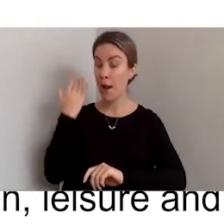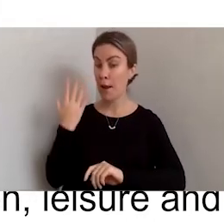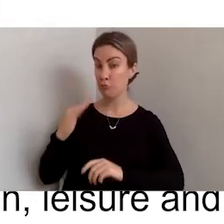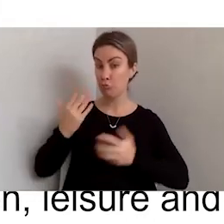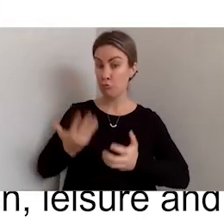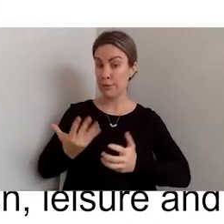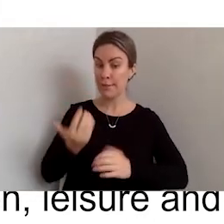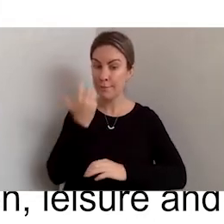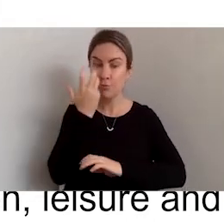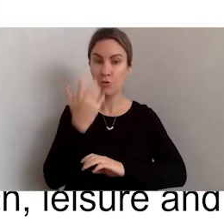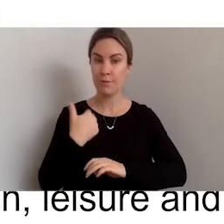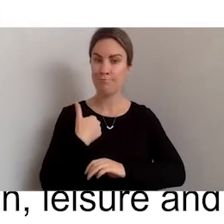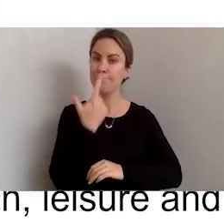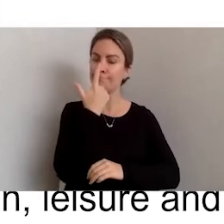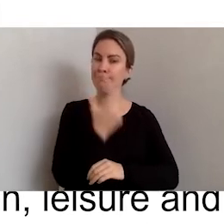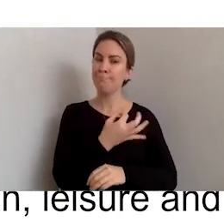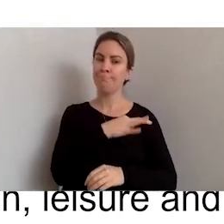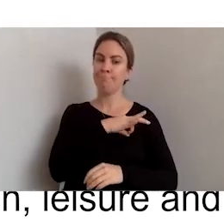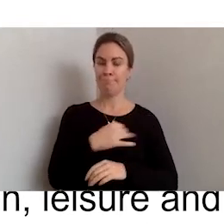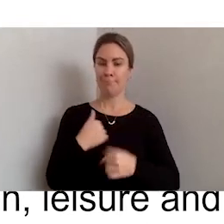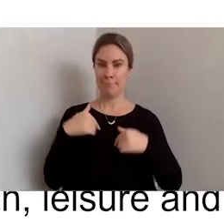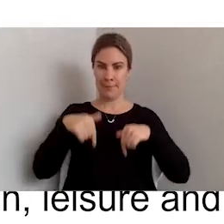privileged to be on.